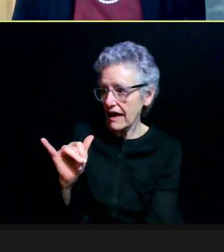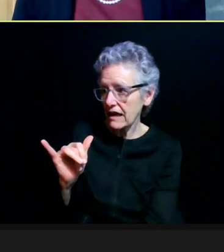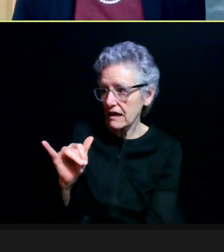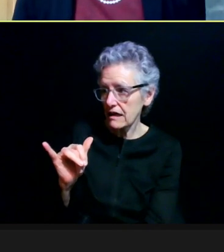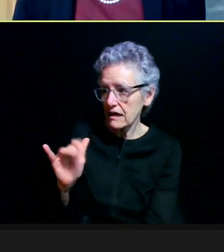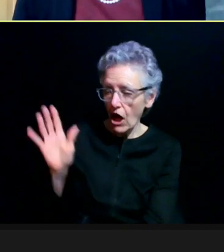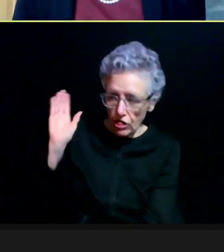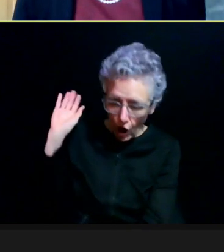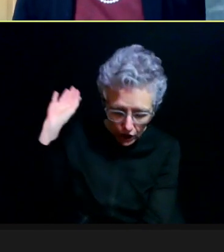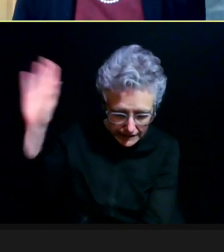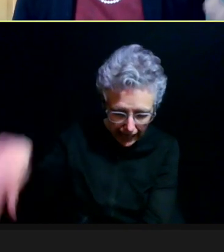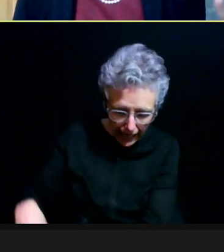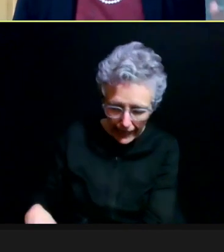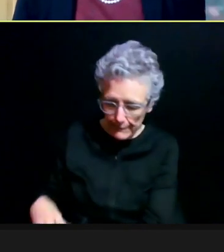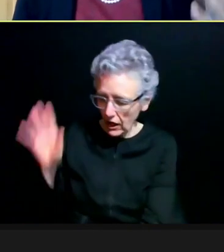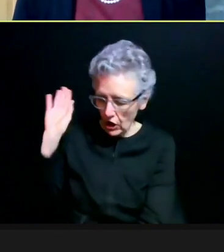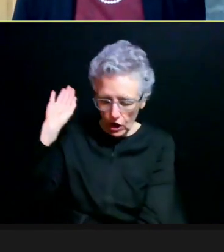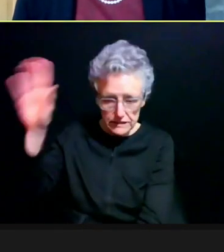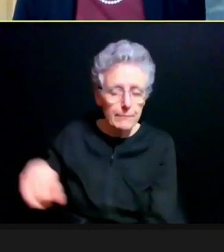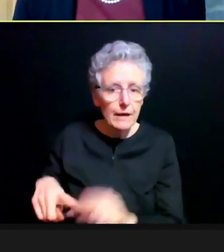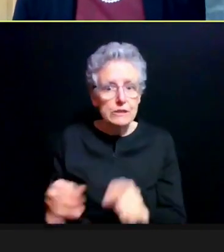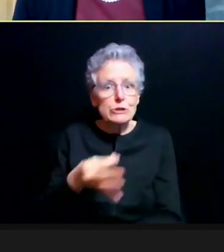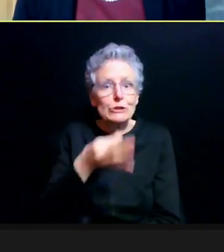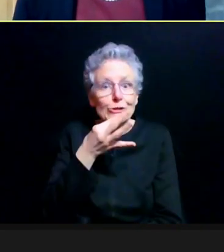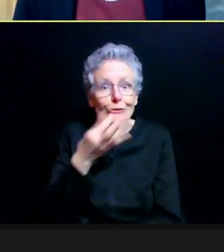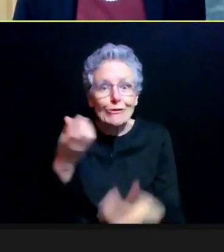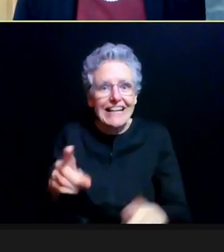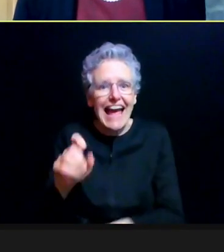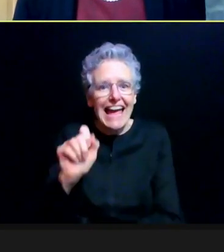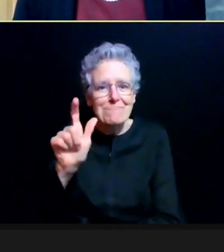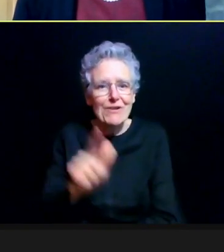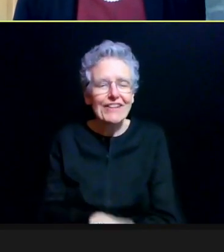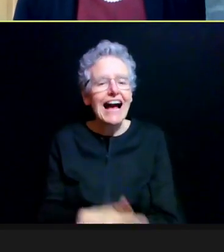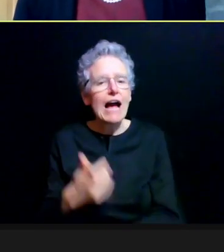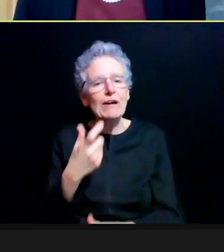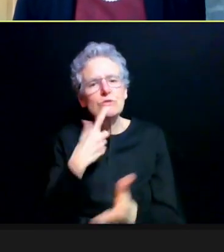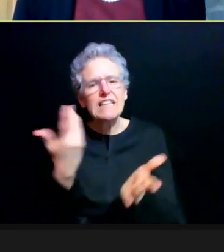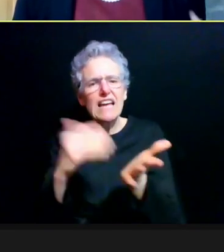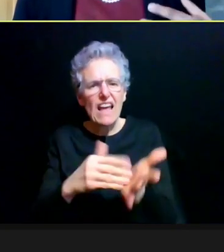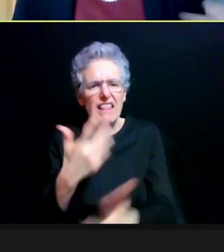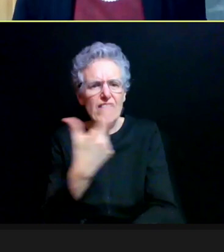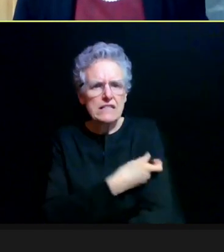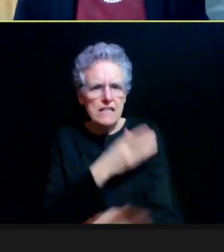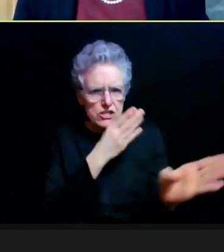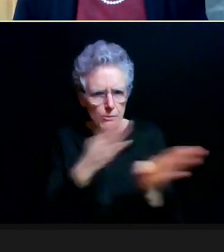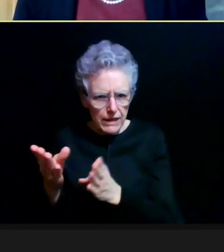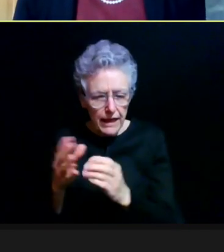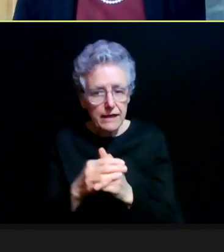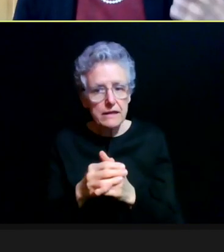but it's around the corner and I just wanna reiterate the vaccination plan too. I think just like you plan on a lot of things,